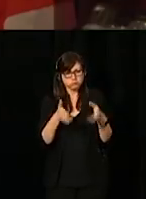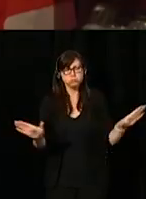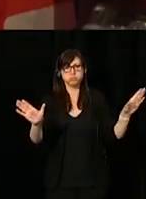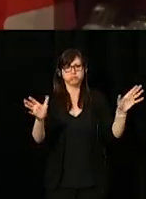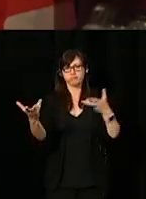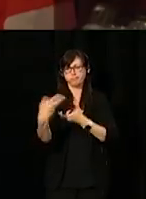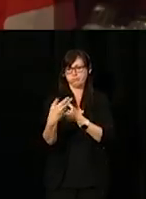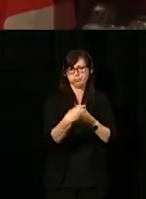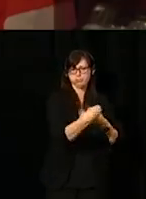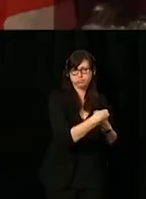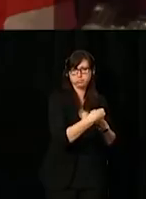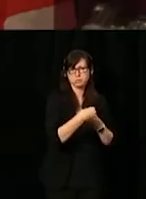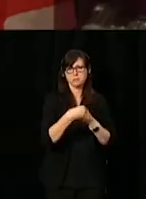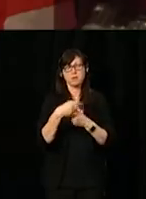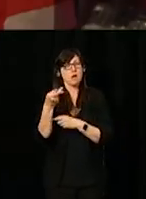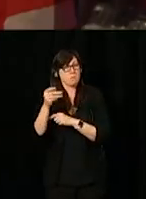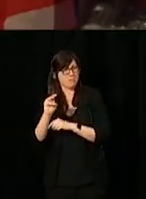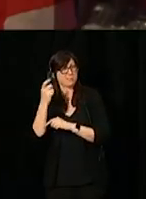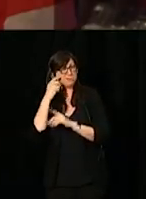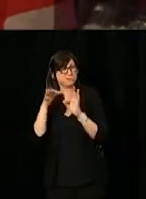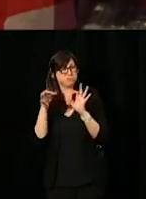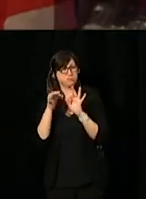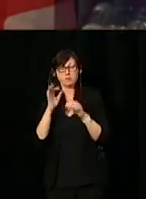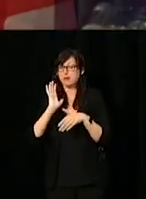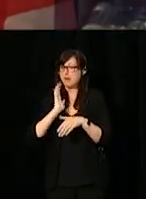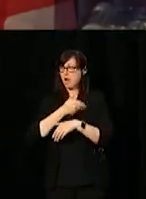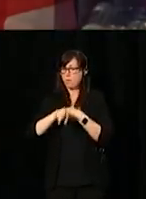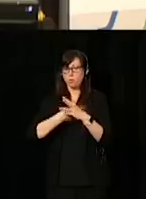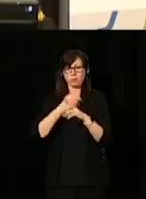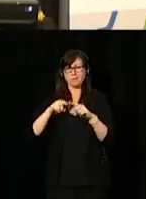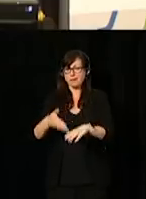As the prime Minister said, we cannot build a better world unless we work together,